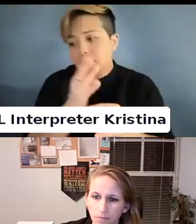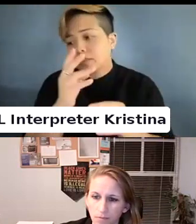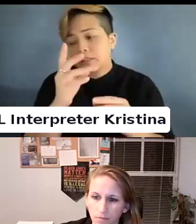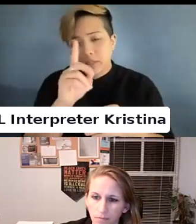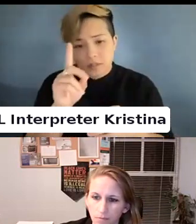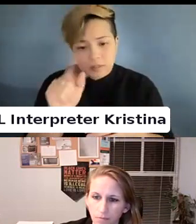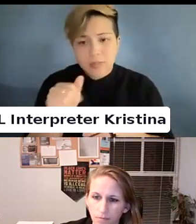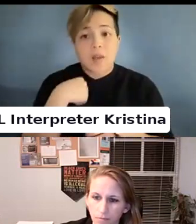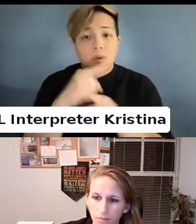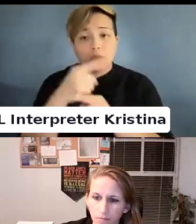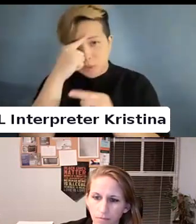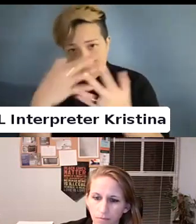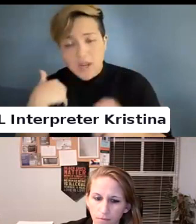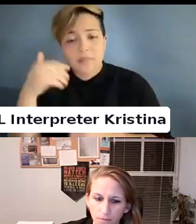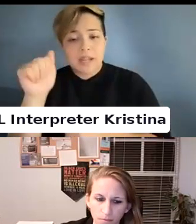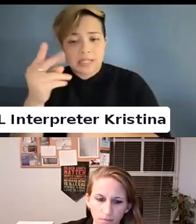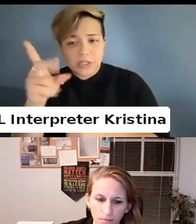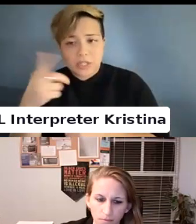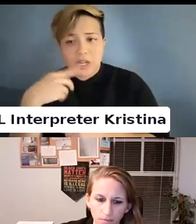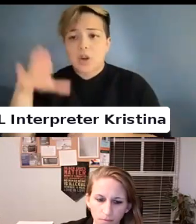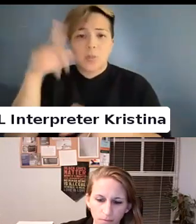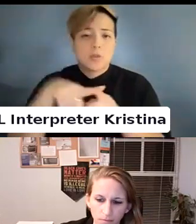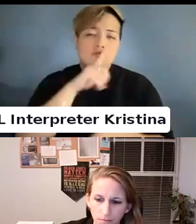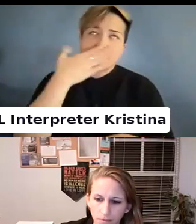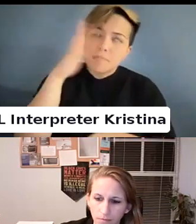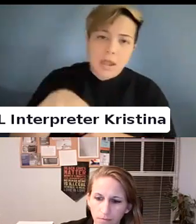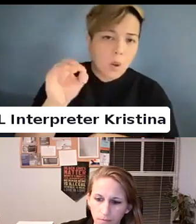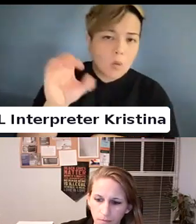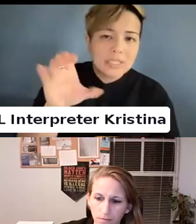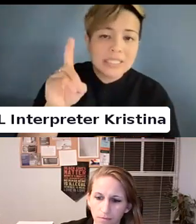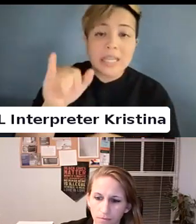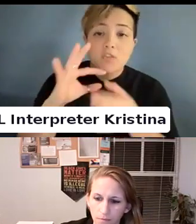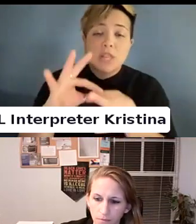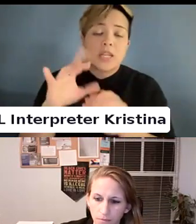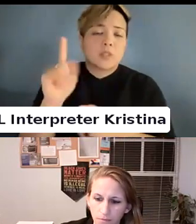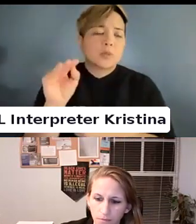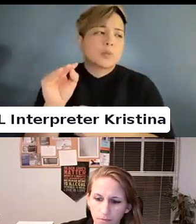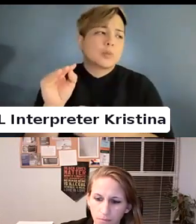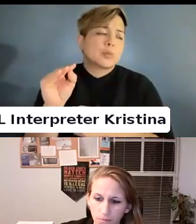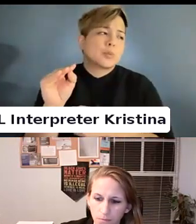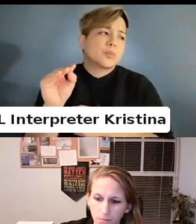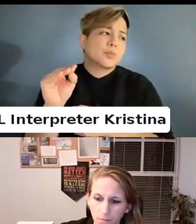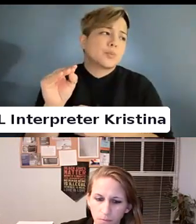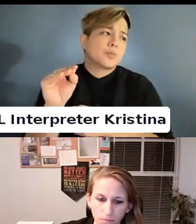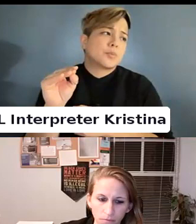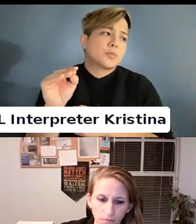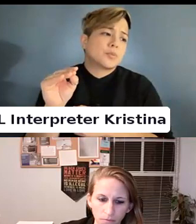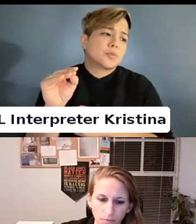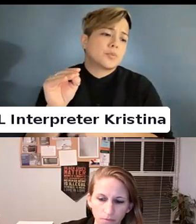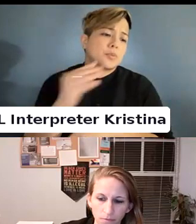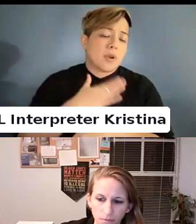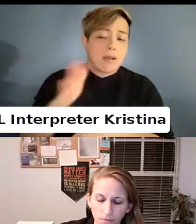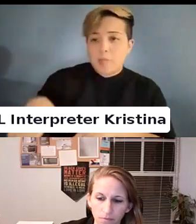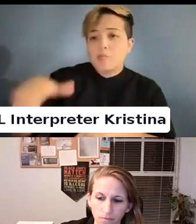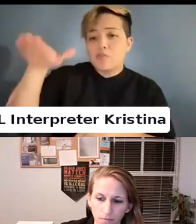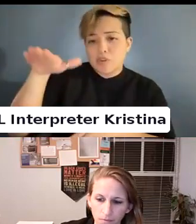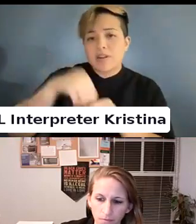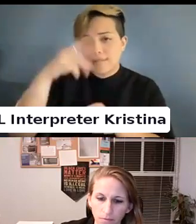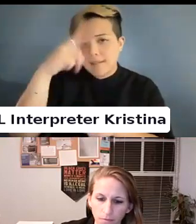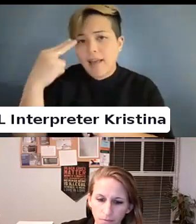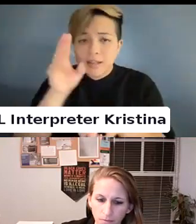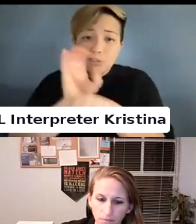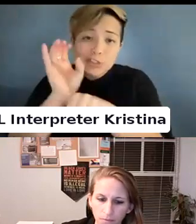I grew up with really bad OCD that related to my upbringing in the Catholic Church.